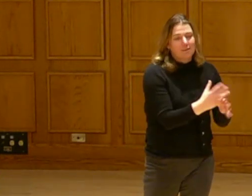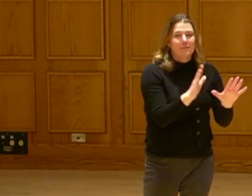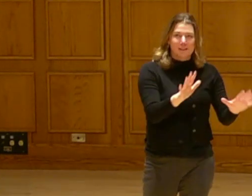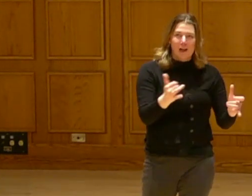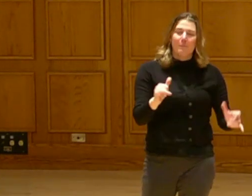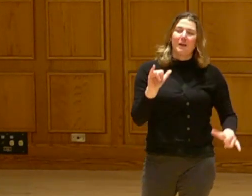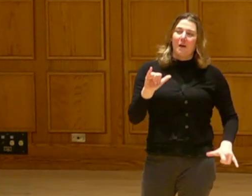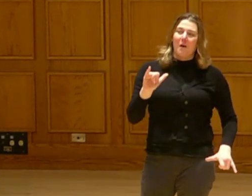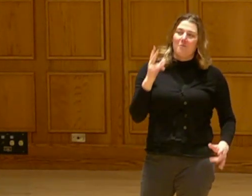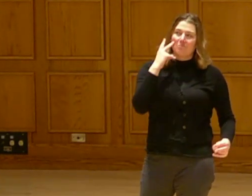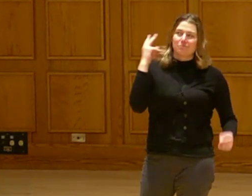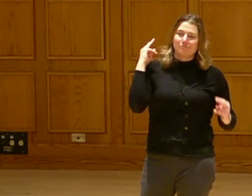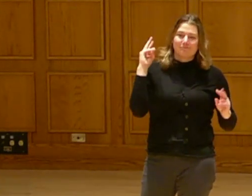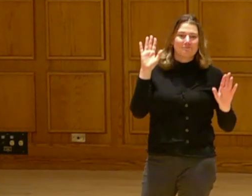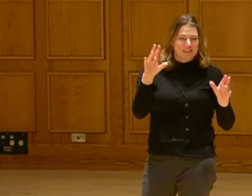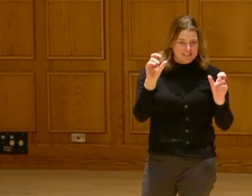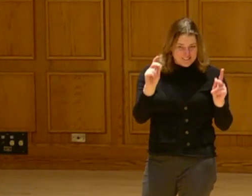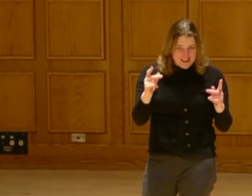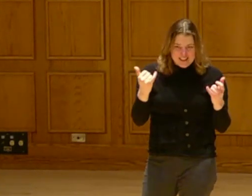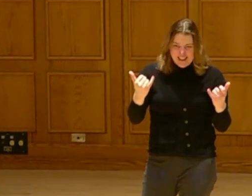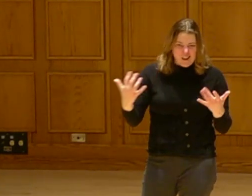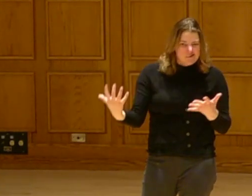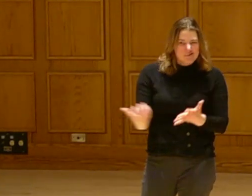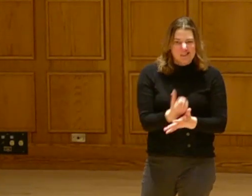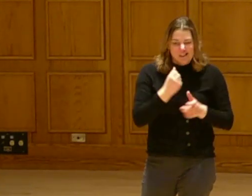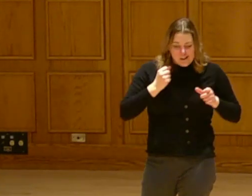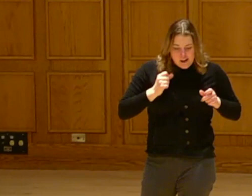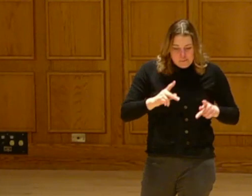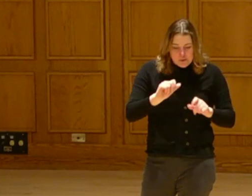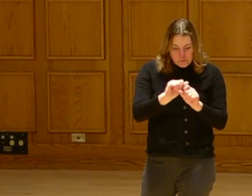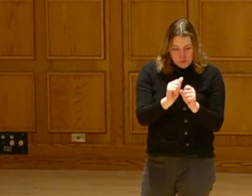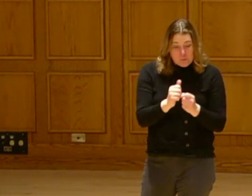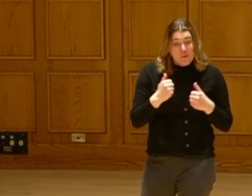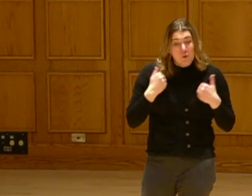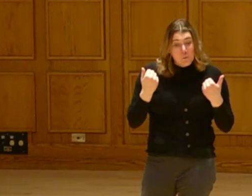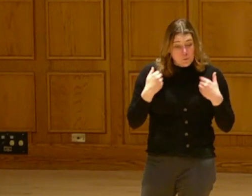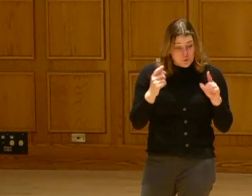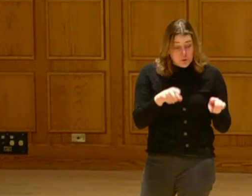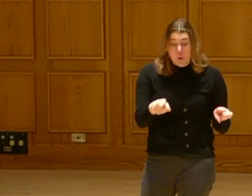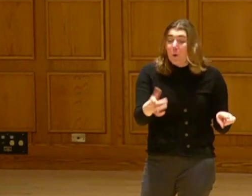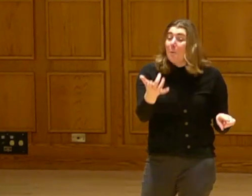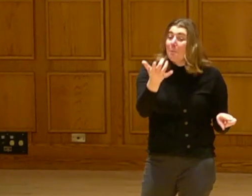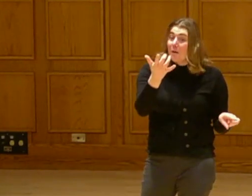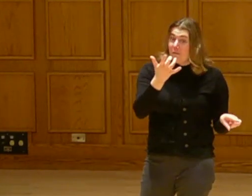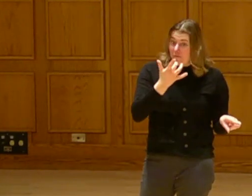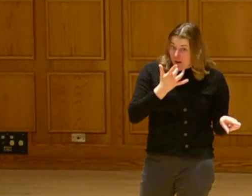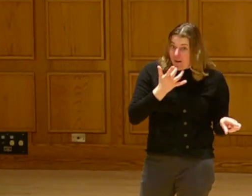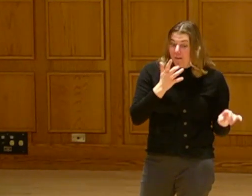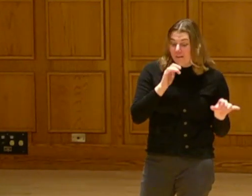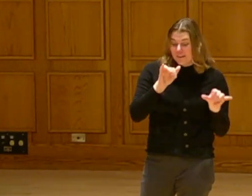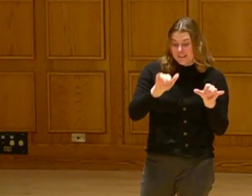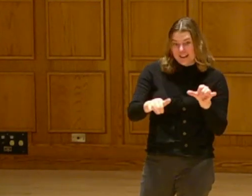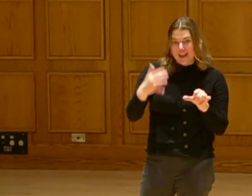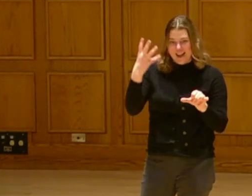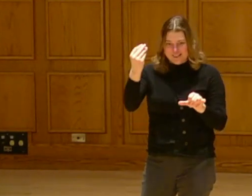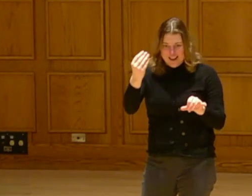punishment. I would have rather been playing. It is okay.